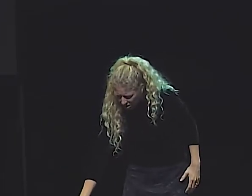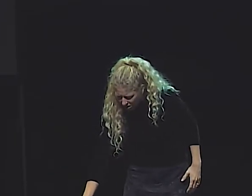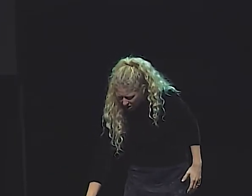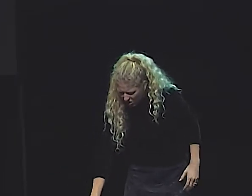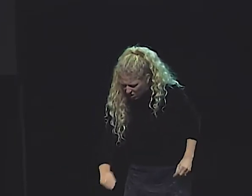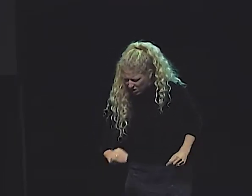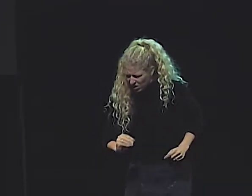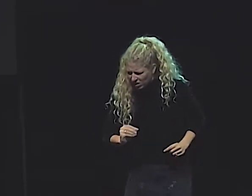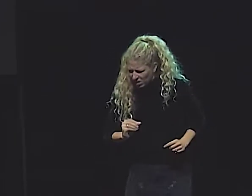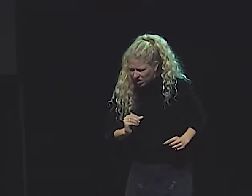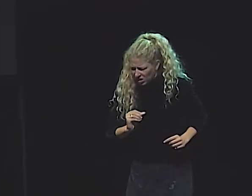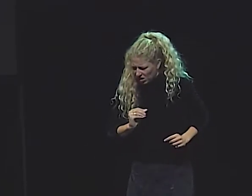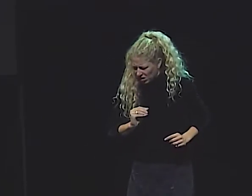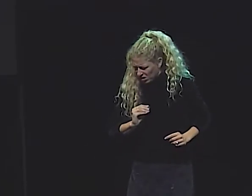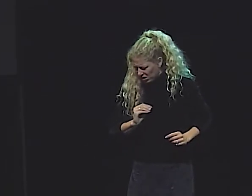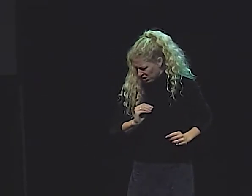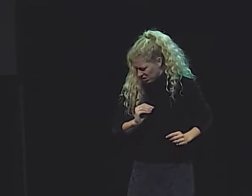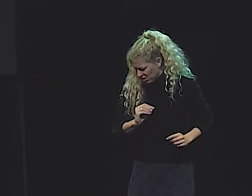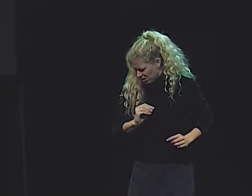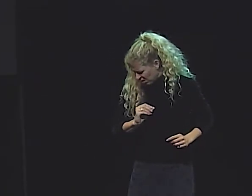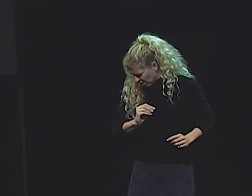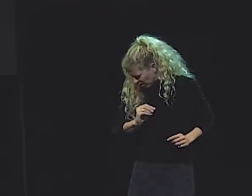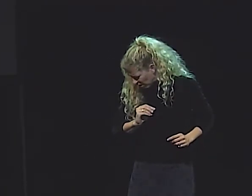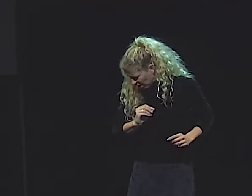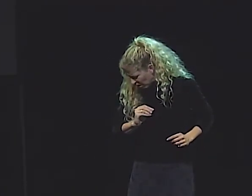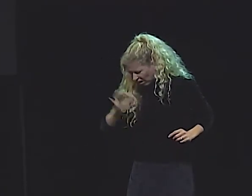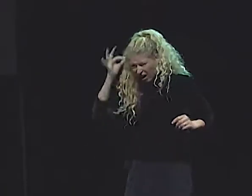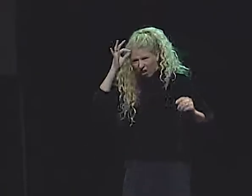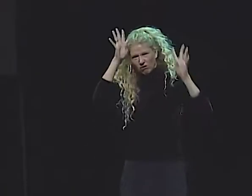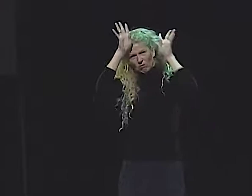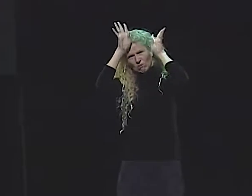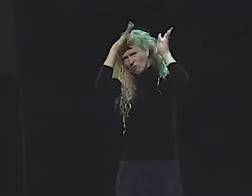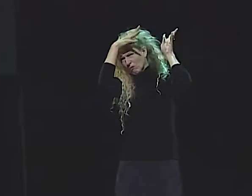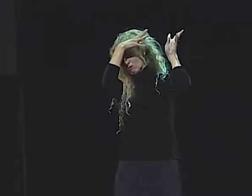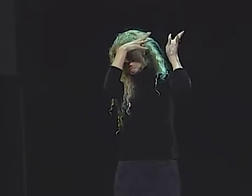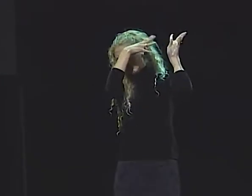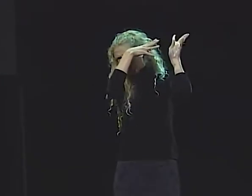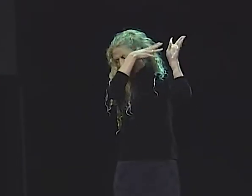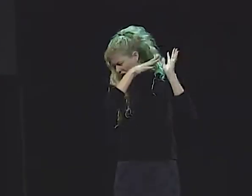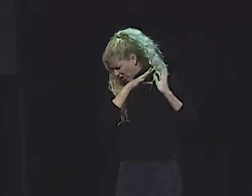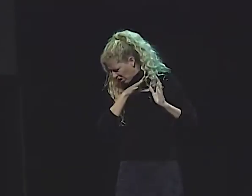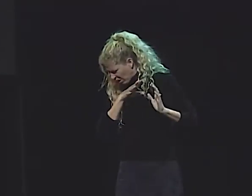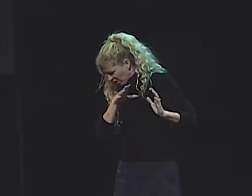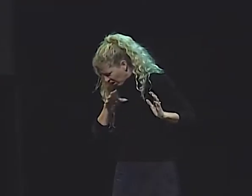NUDE, LYING THERE LIFELESS. THEY FELT HER FLESH.